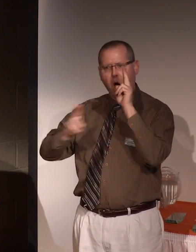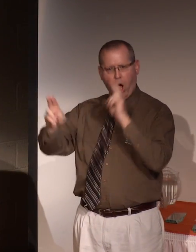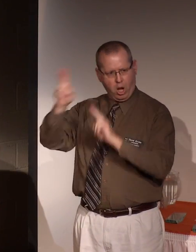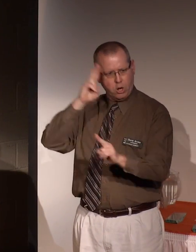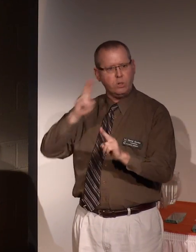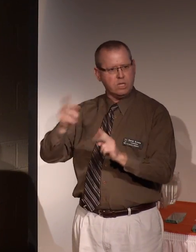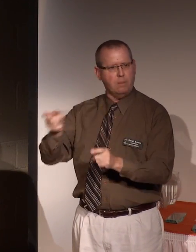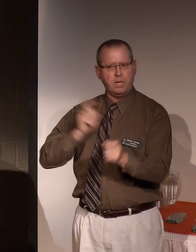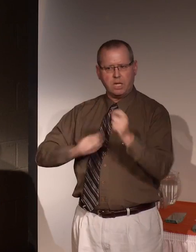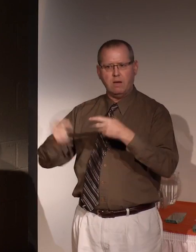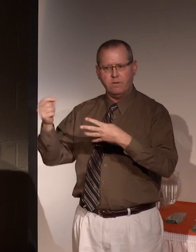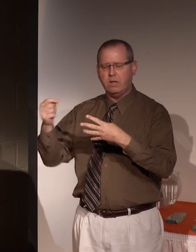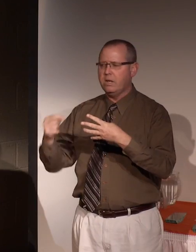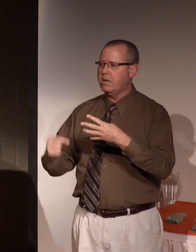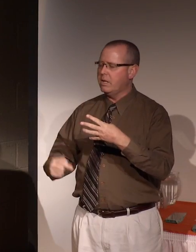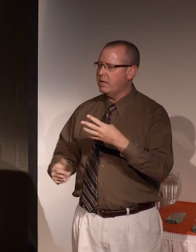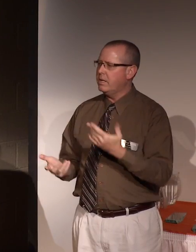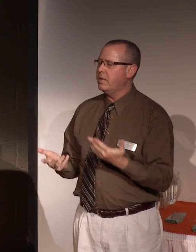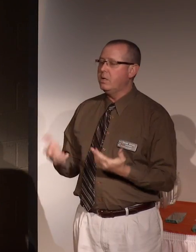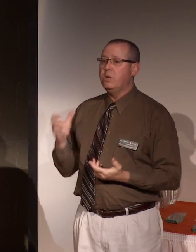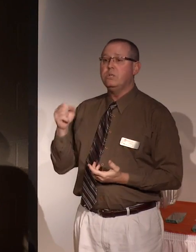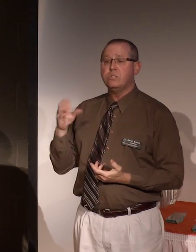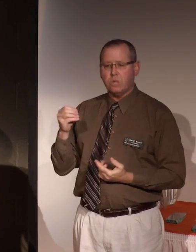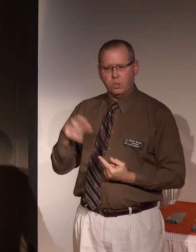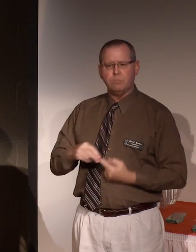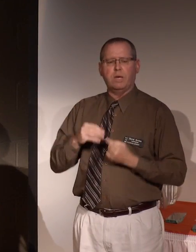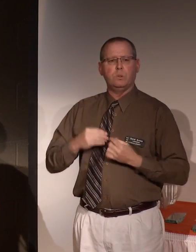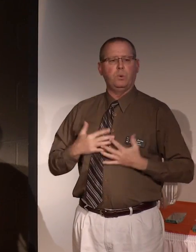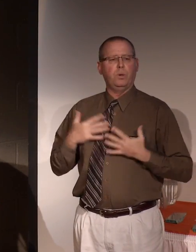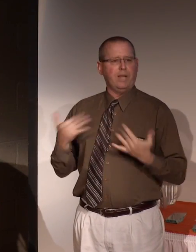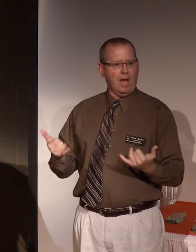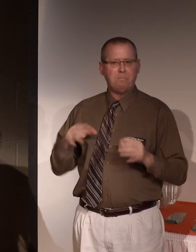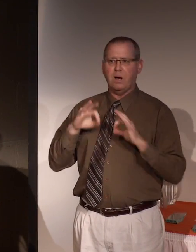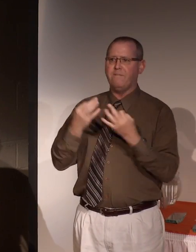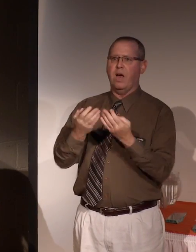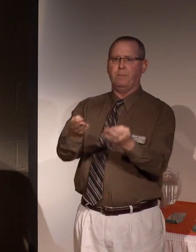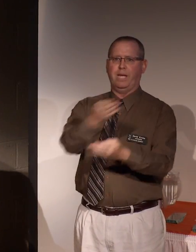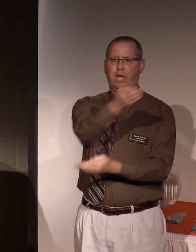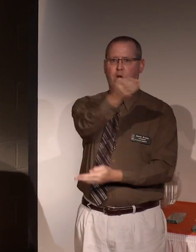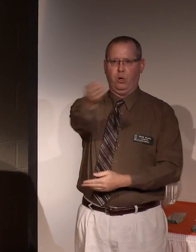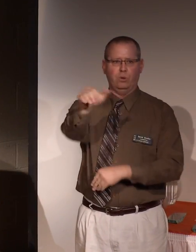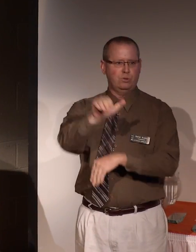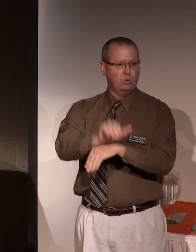my way, so it's special for me to have my family here tonight.